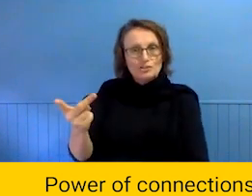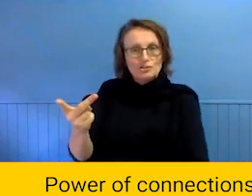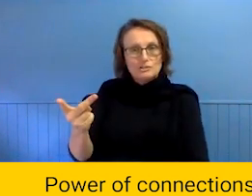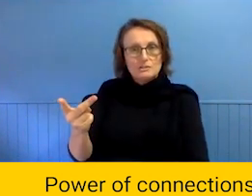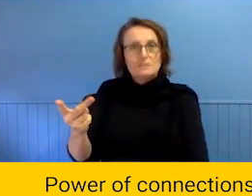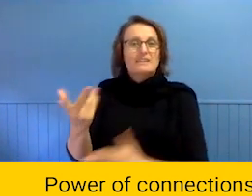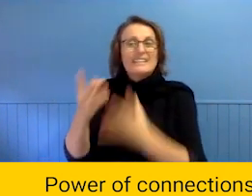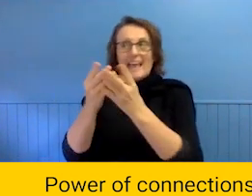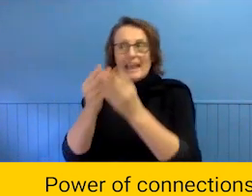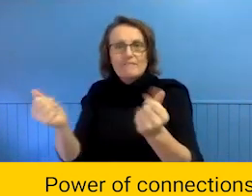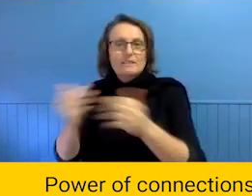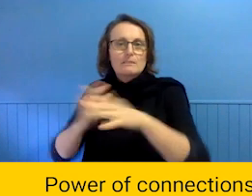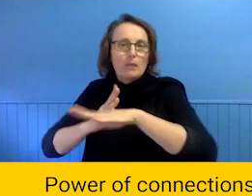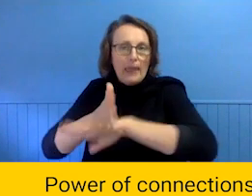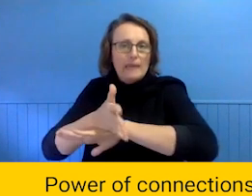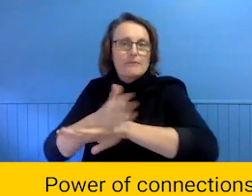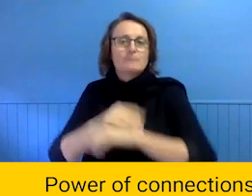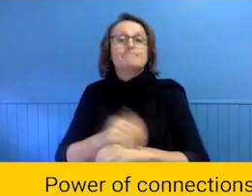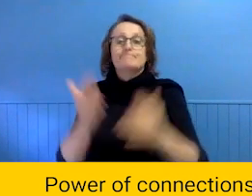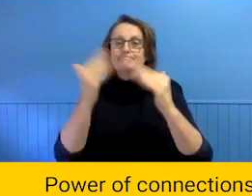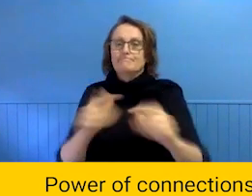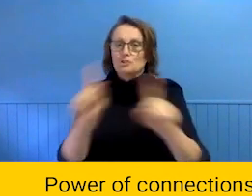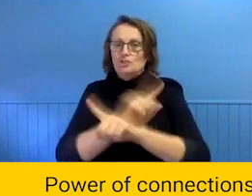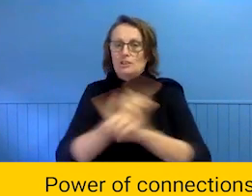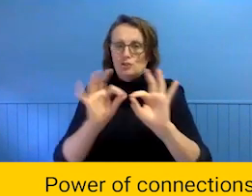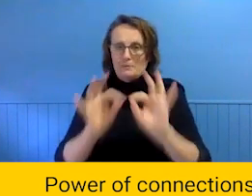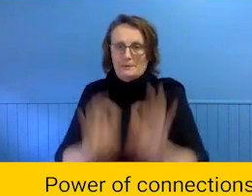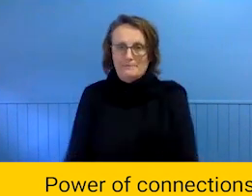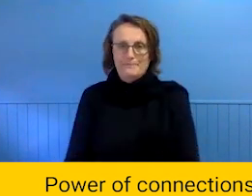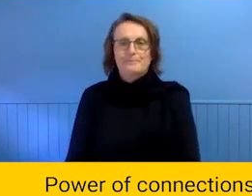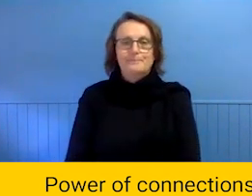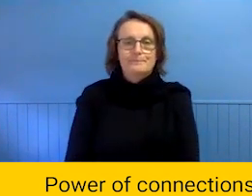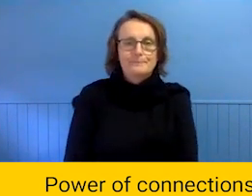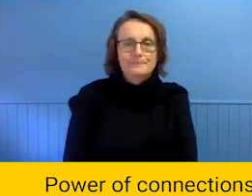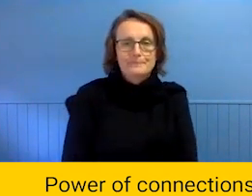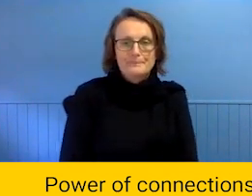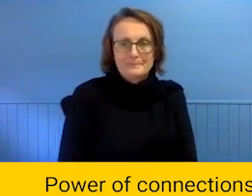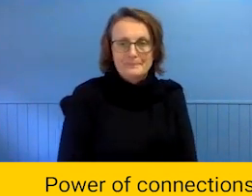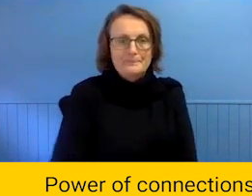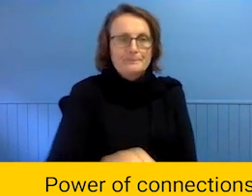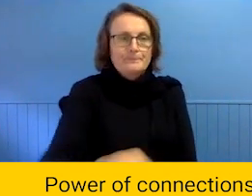of labour? The power of taking on that administrative labour, of that scheduling of booking that room?